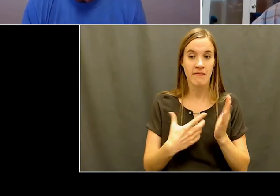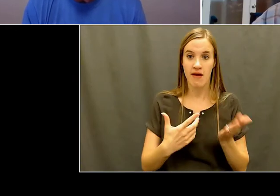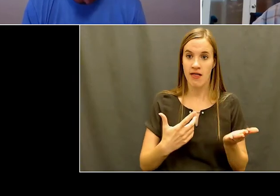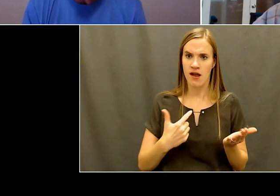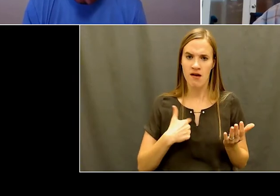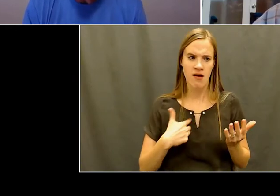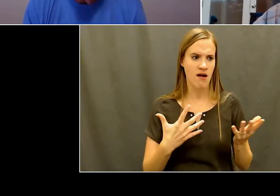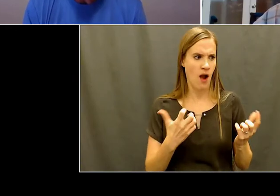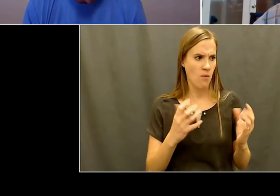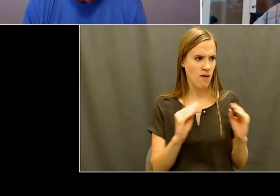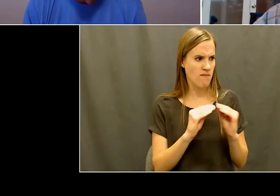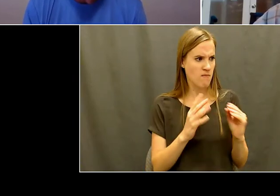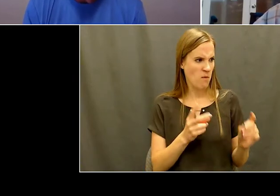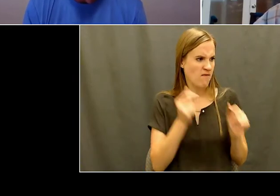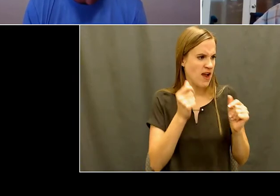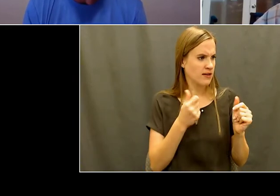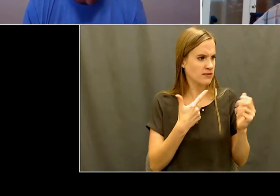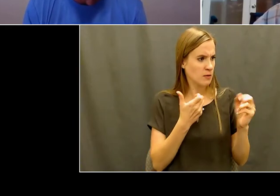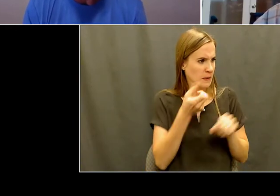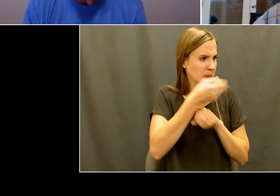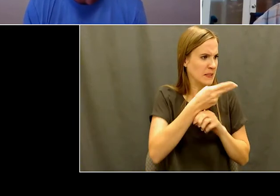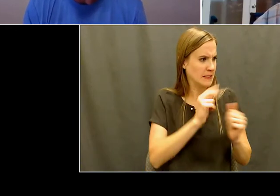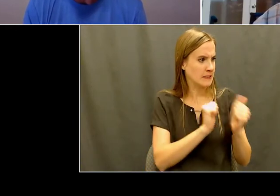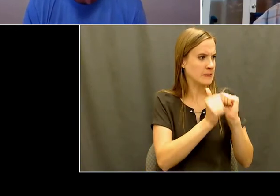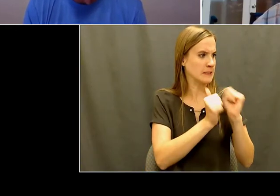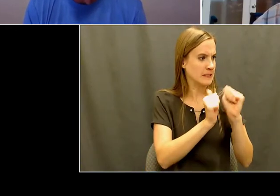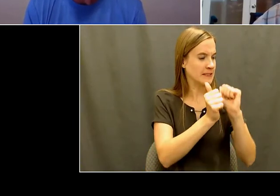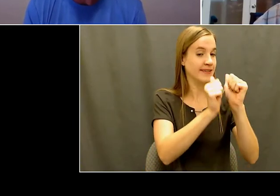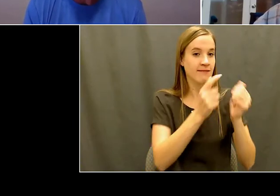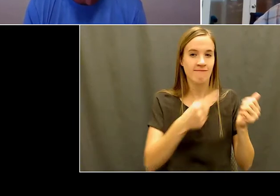what can you do, right? Whatever the motivation is,